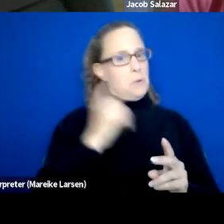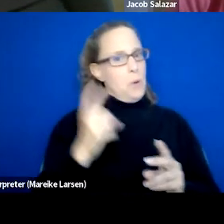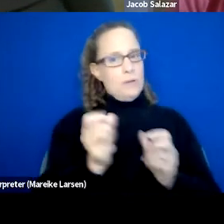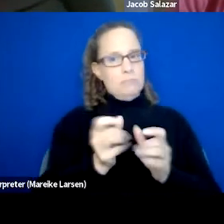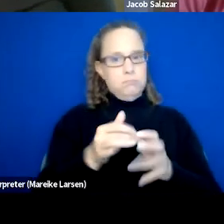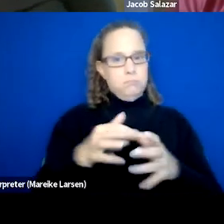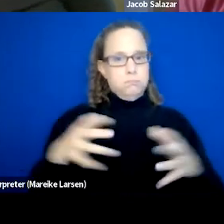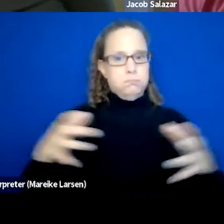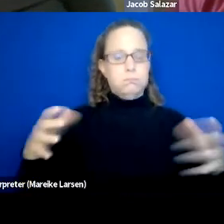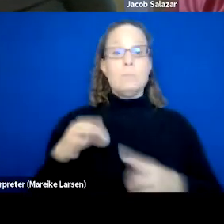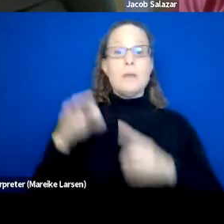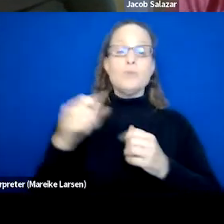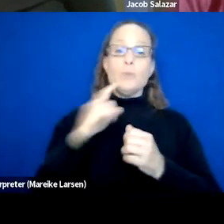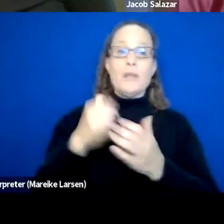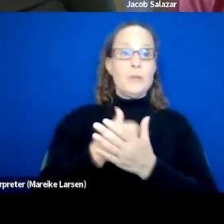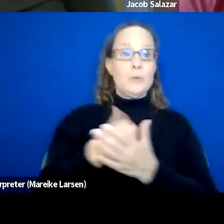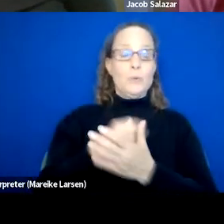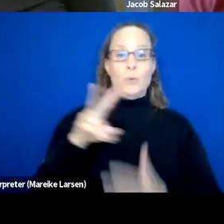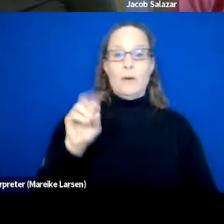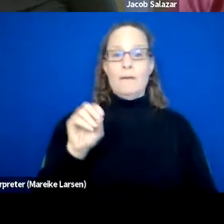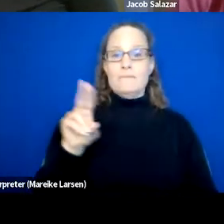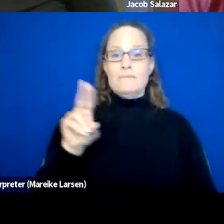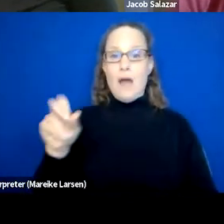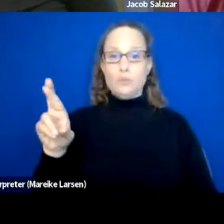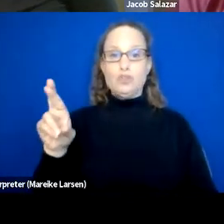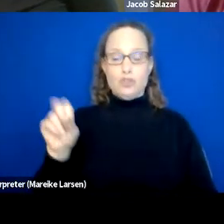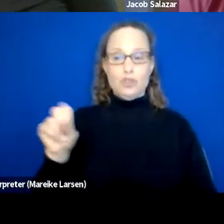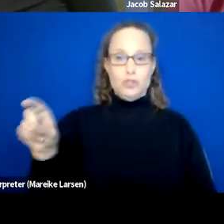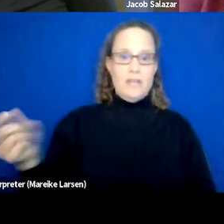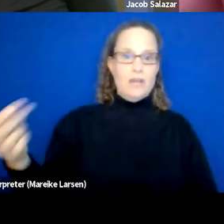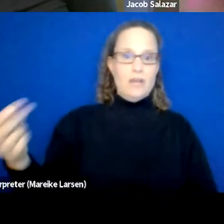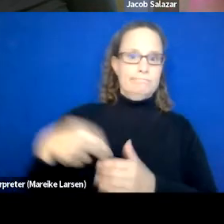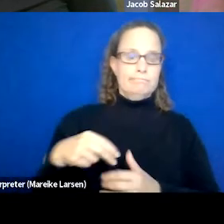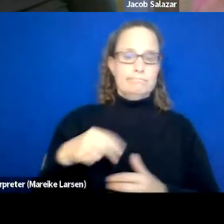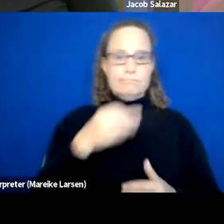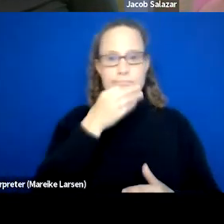particularly with new vouchers that are down the pipeline SJC has not stopped.